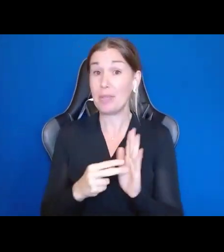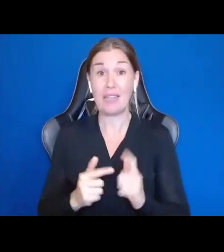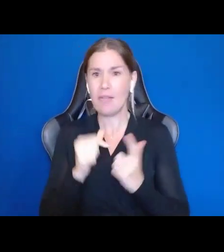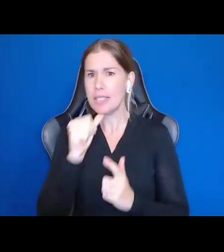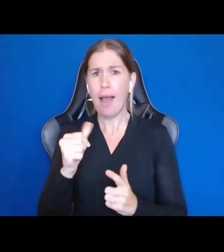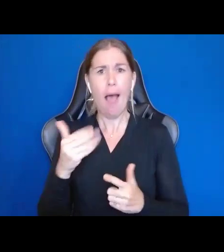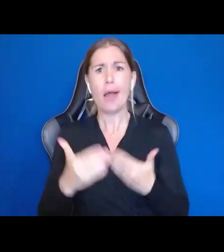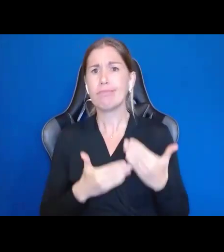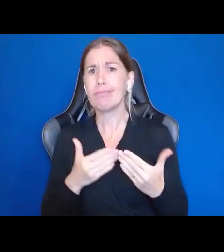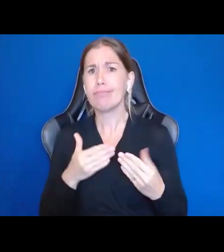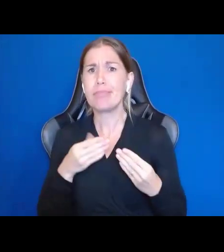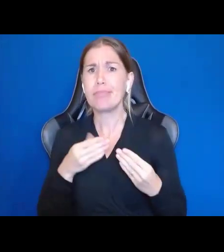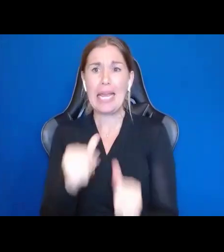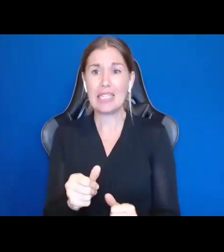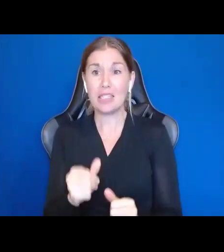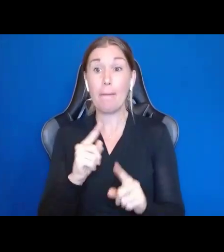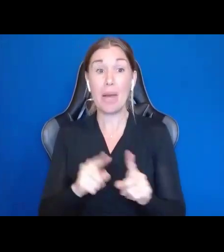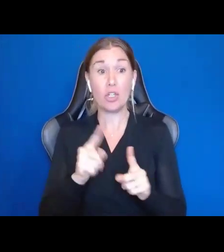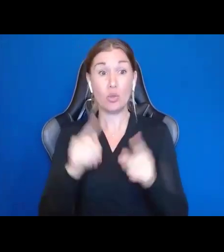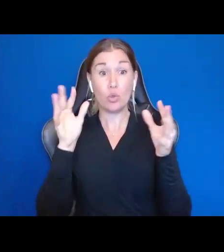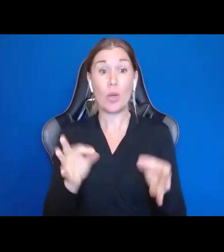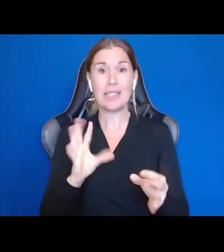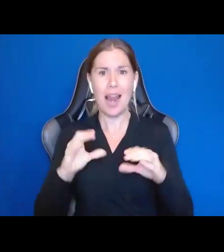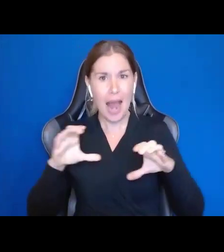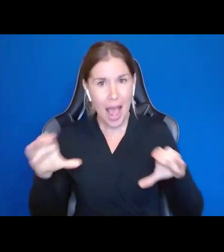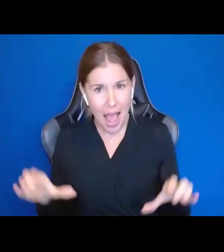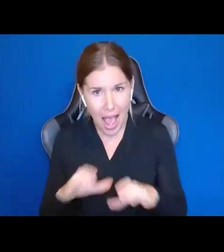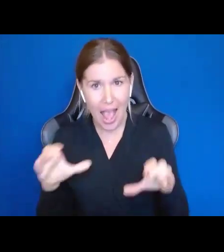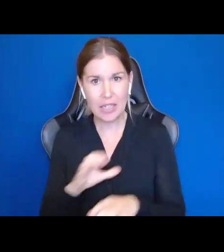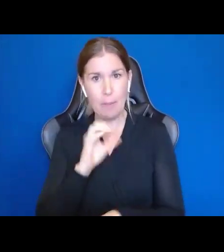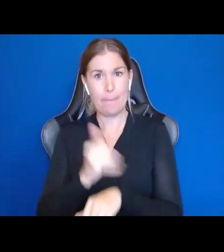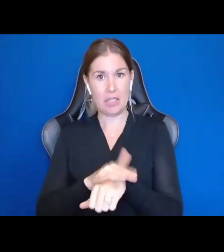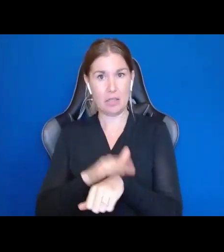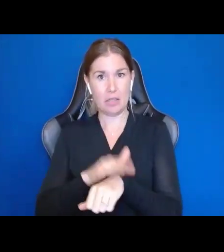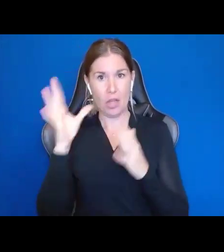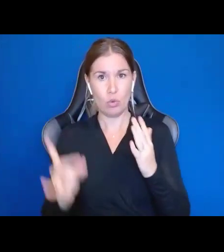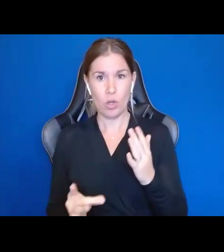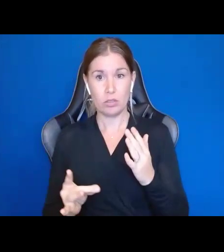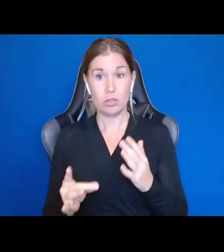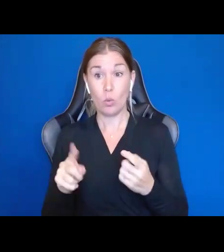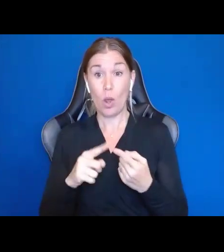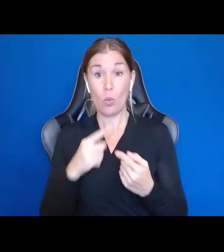is to choose and to act upon the choice. When we do that. When we respect choice and we empower choice. When we give people the right to make choices.